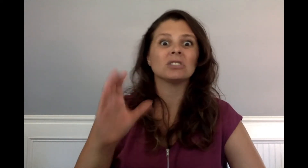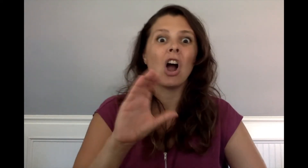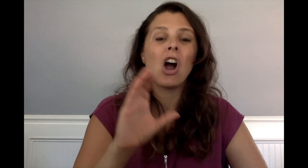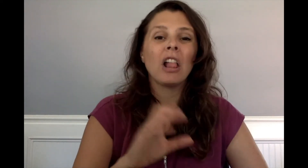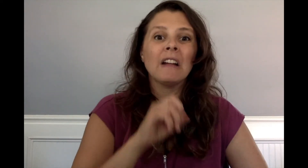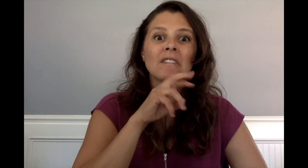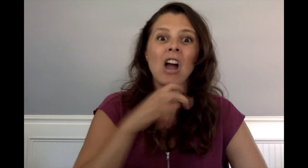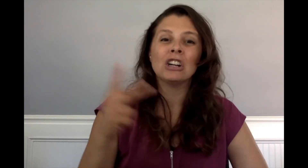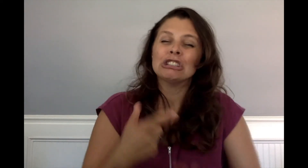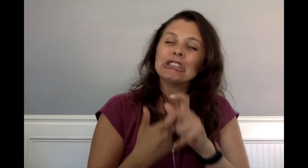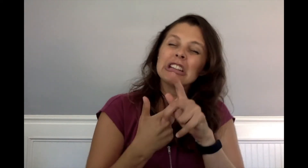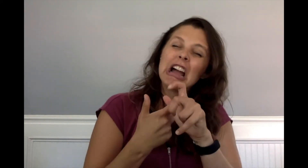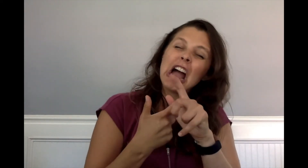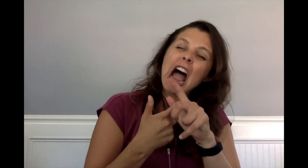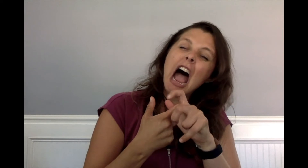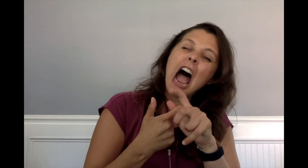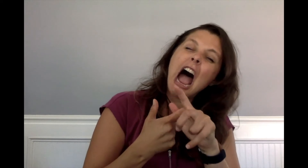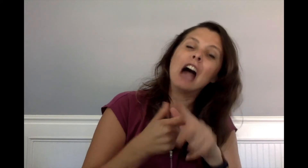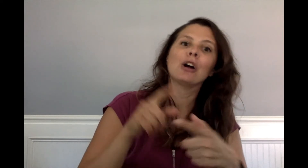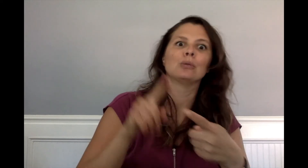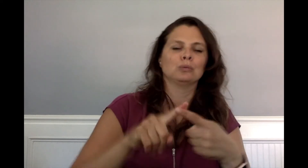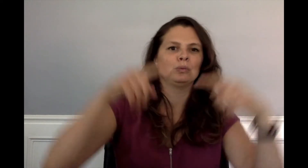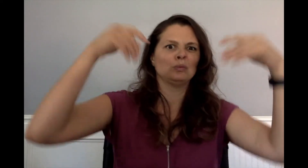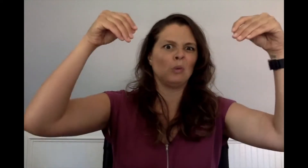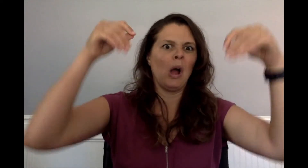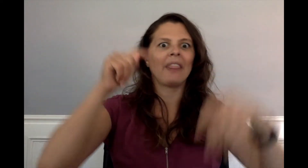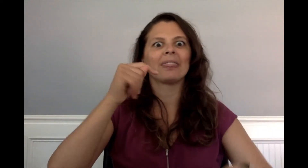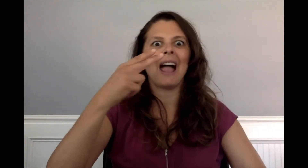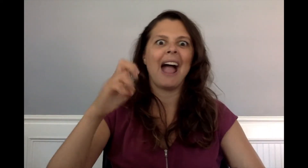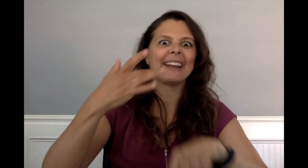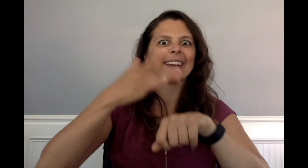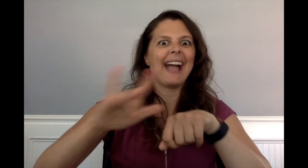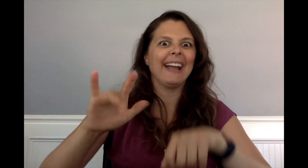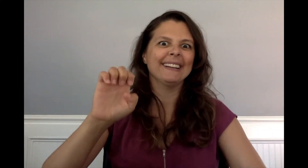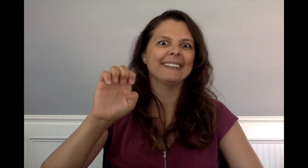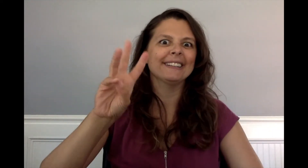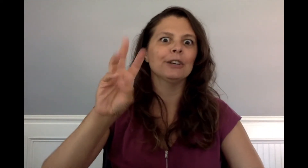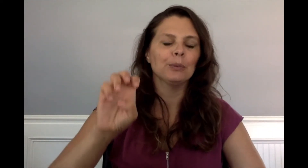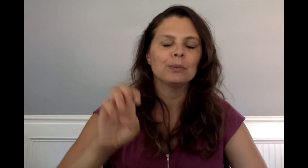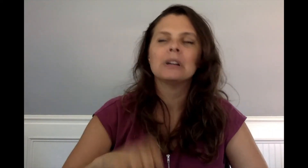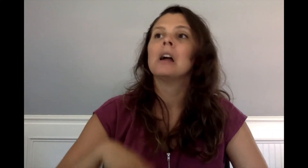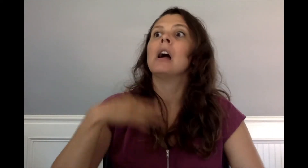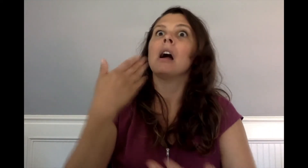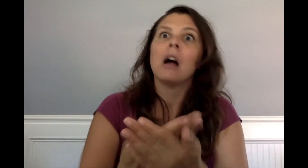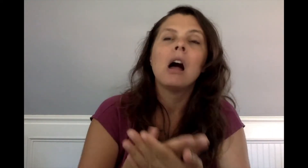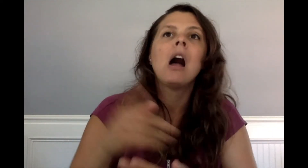Charlie and Frog raced to the Naked Ewe.